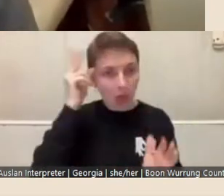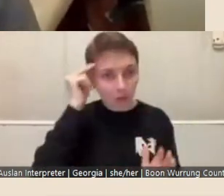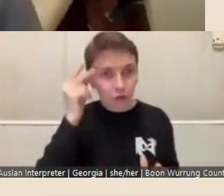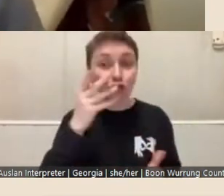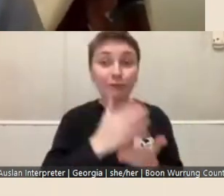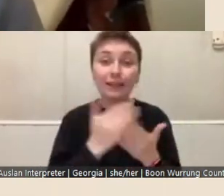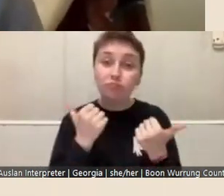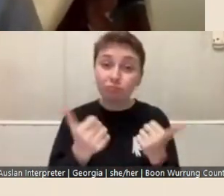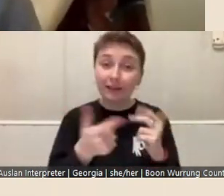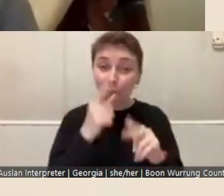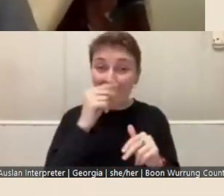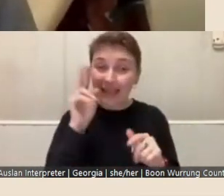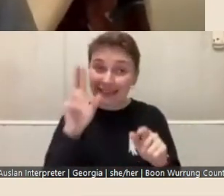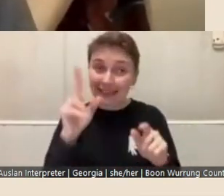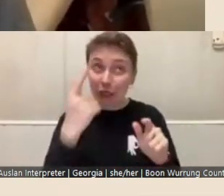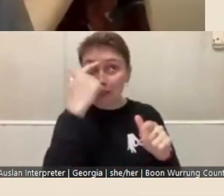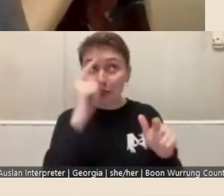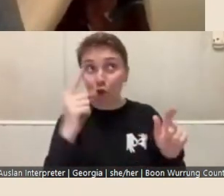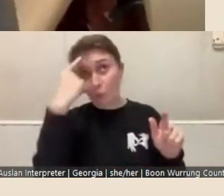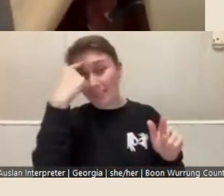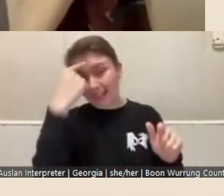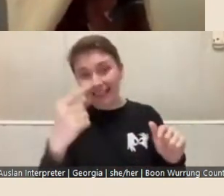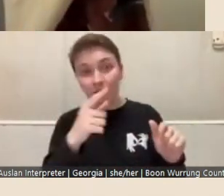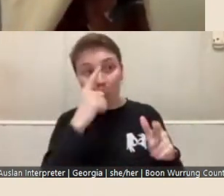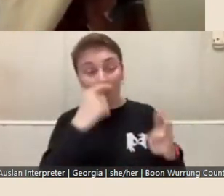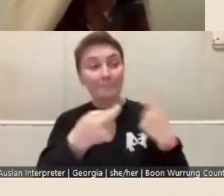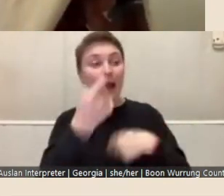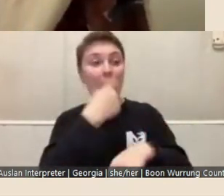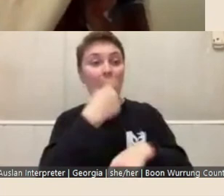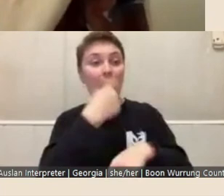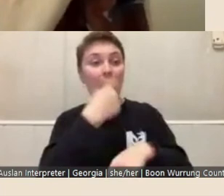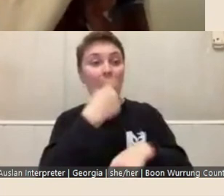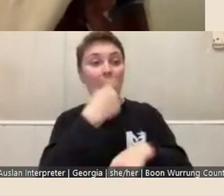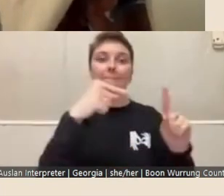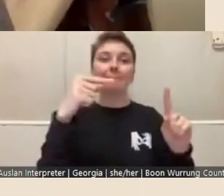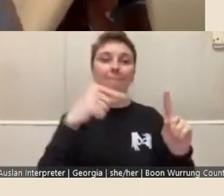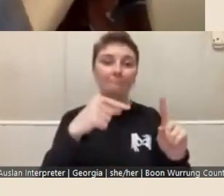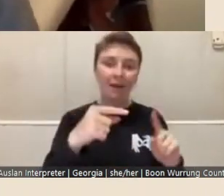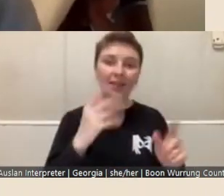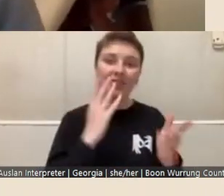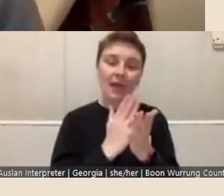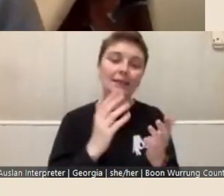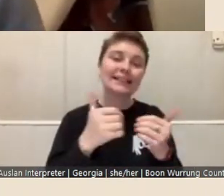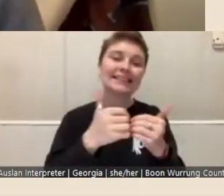of what you think something could turn into but that's, that is a separate process. There's no